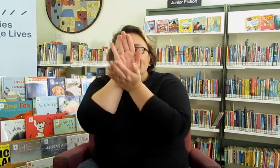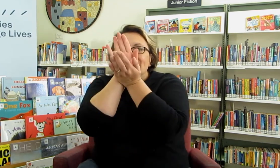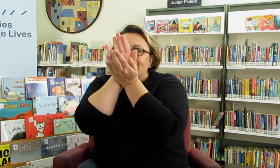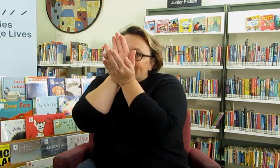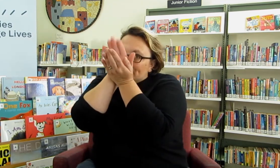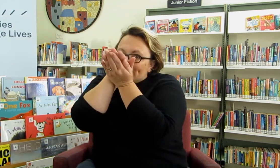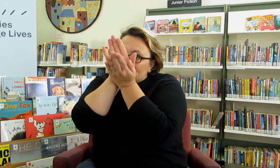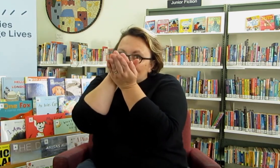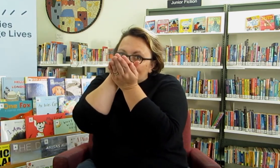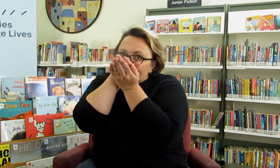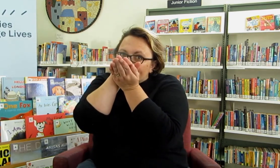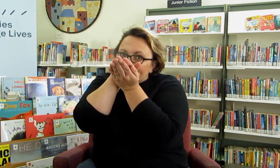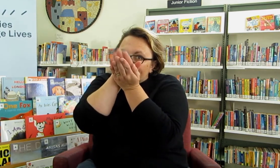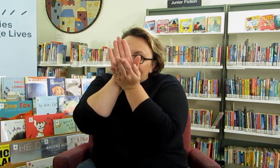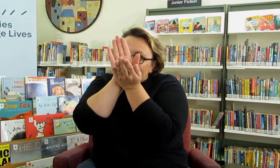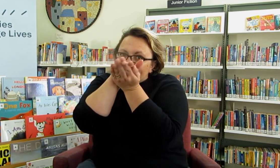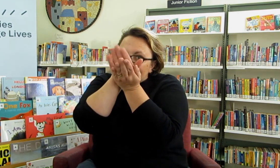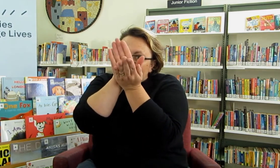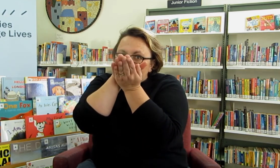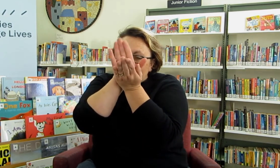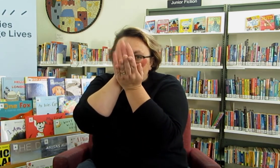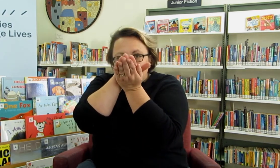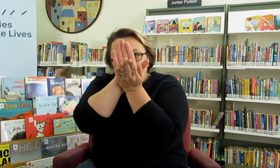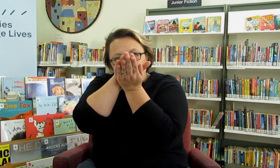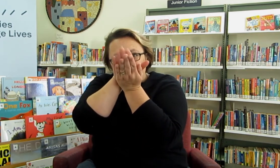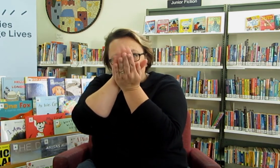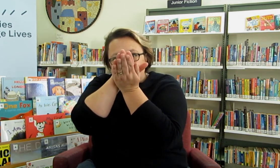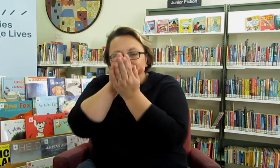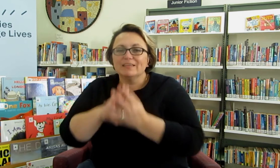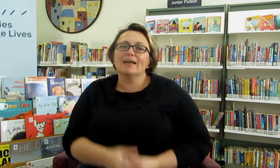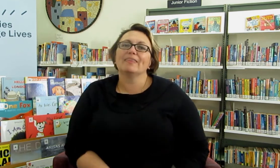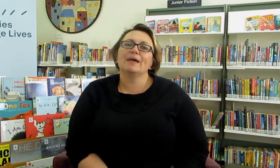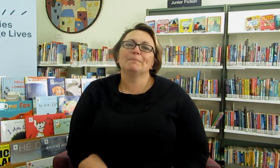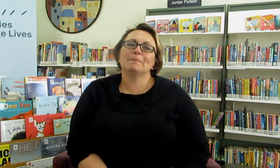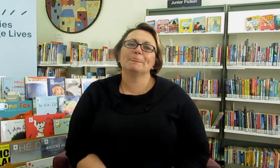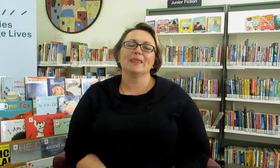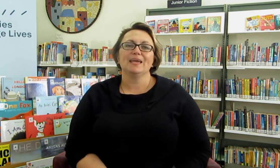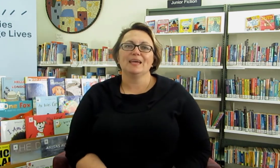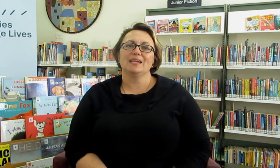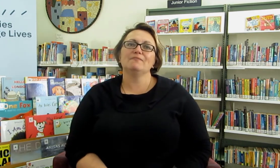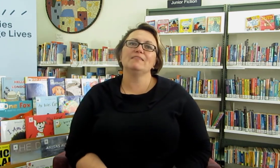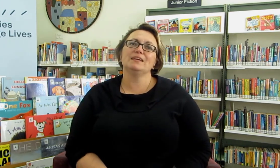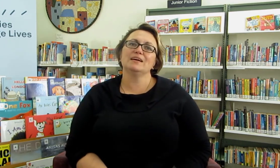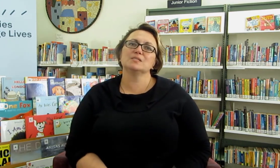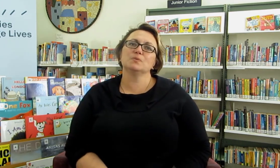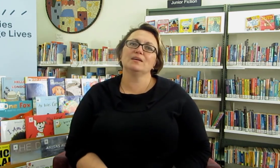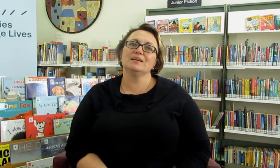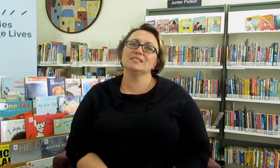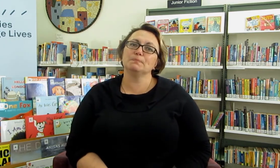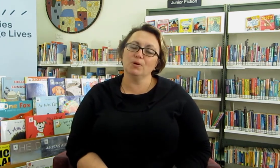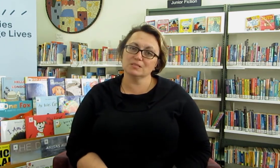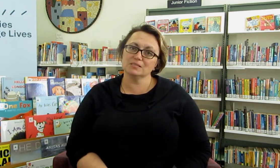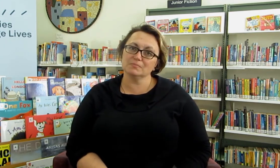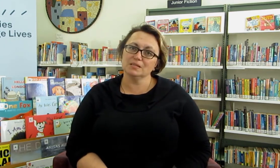It's a platypus and their bills clap together like that. And our very last one is possum.